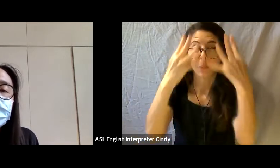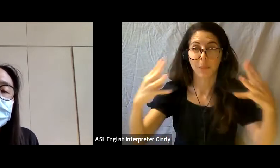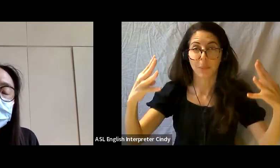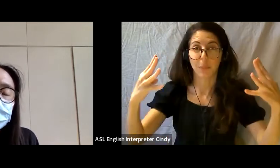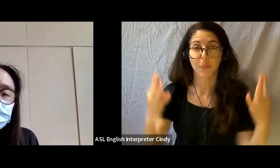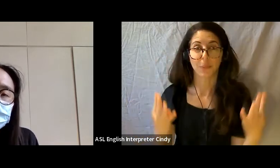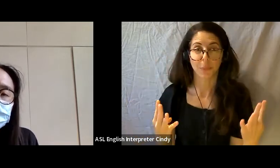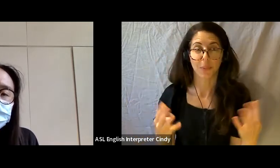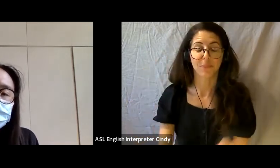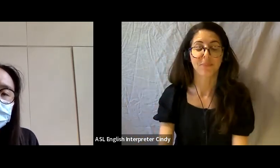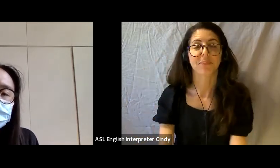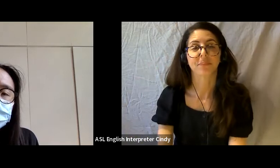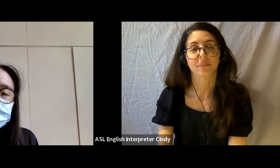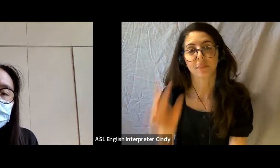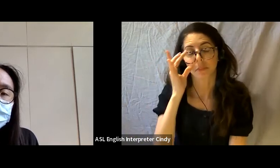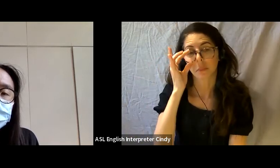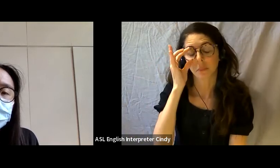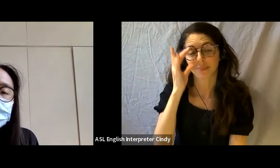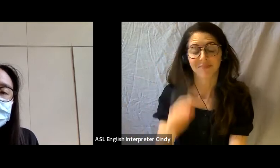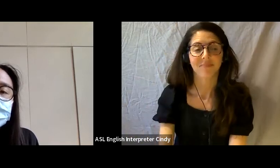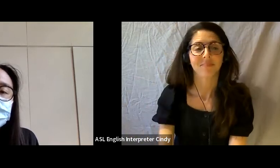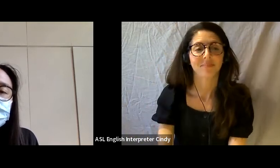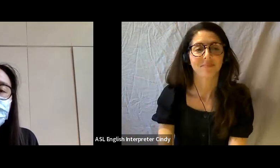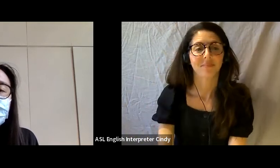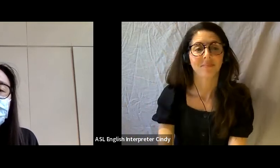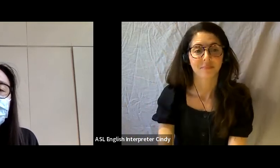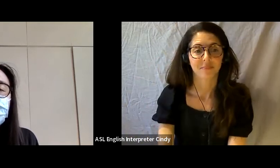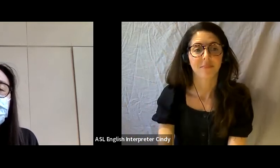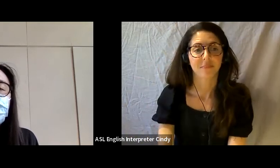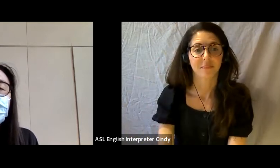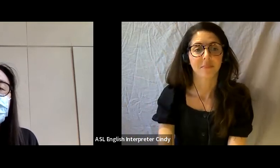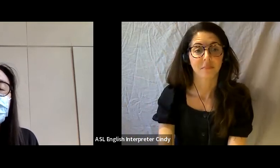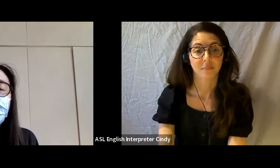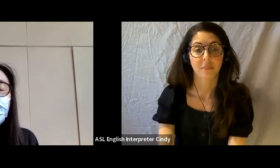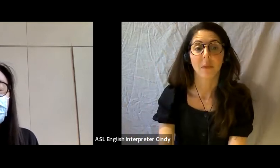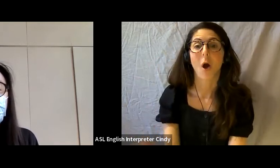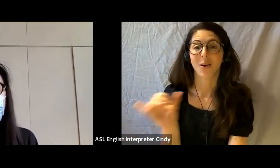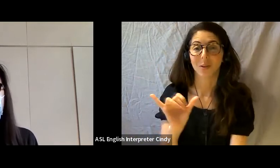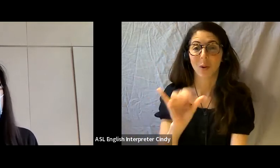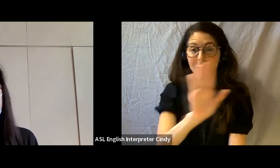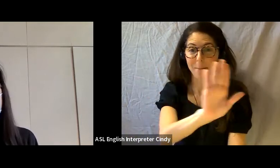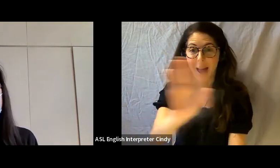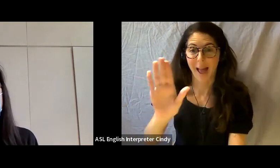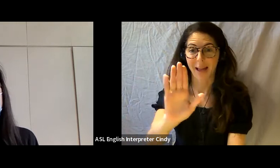it's also been divided, the back of the room has been divided in half using a portable wall